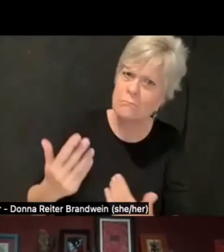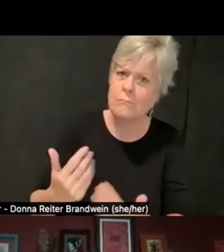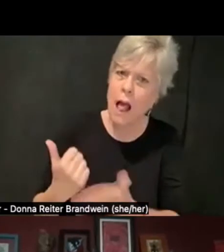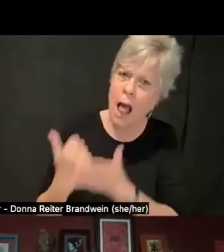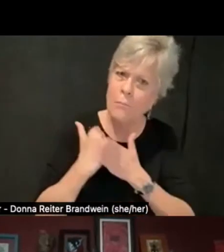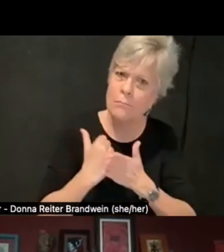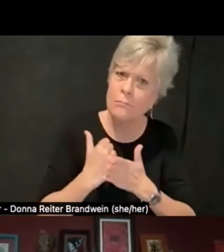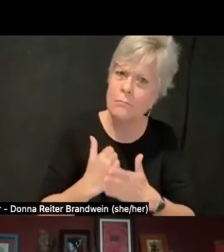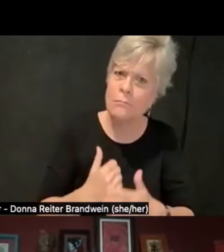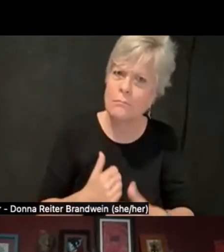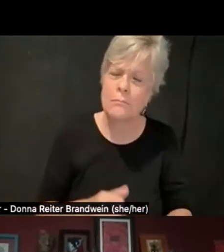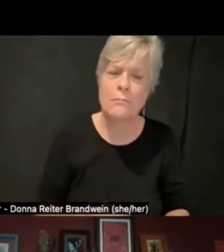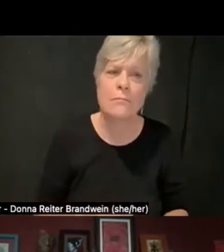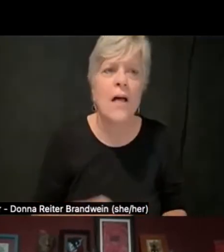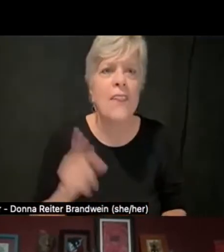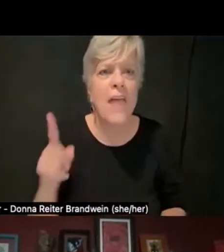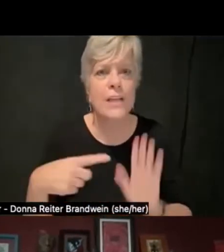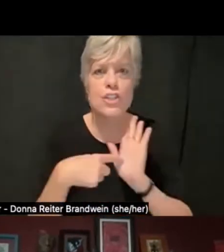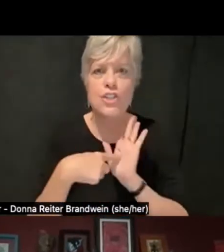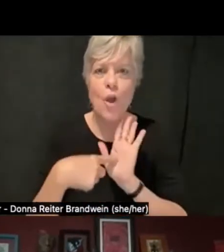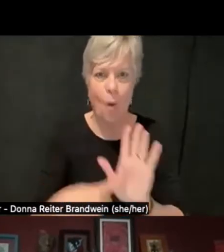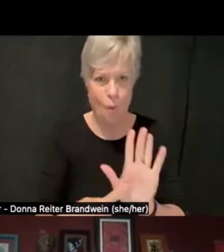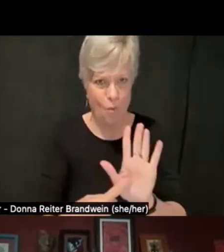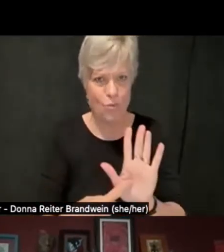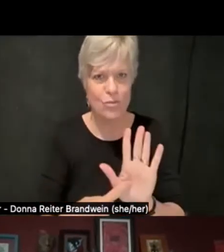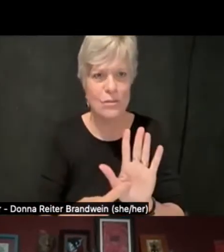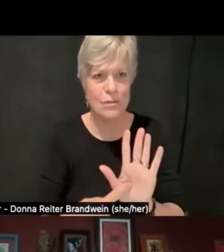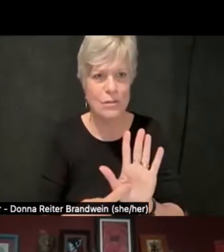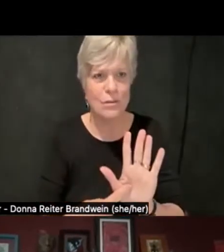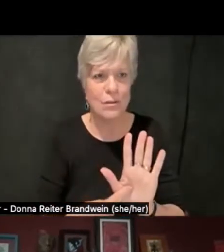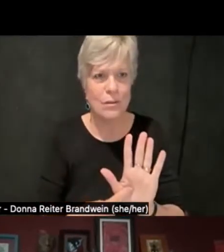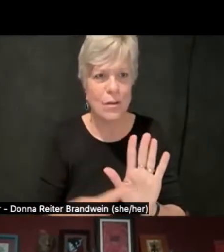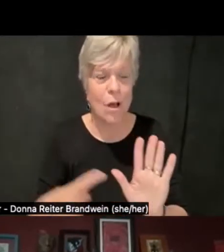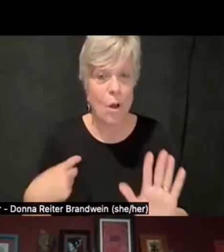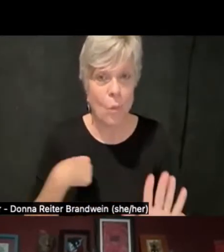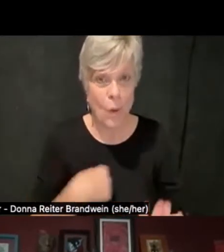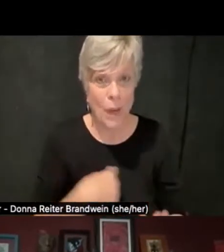just shows that we're not gonna budge,